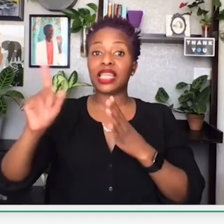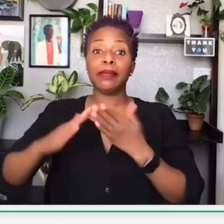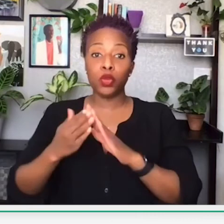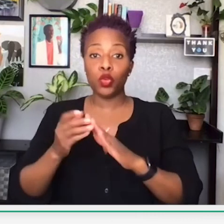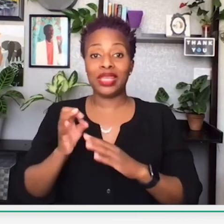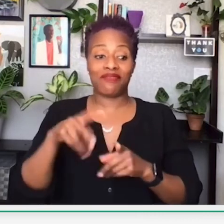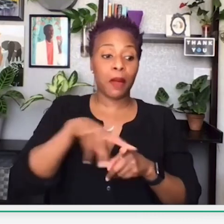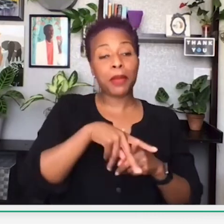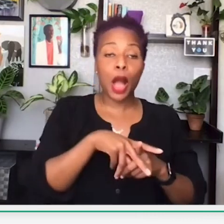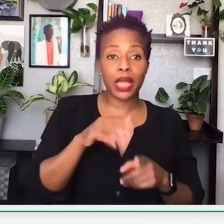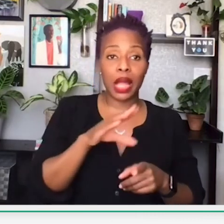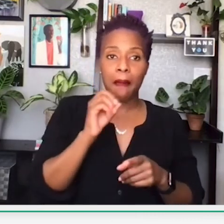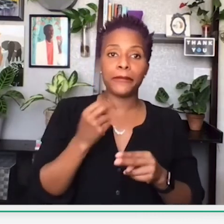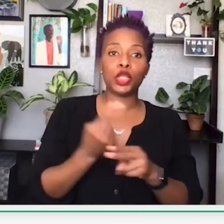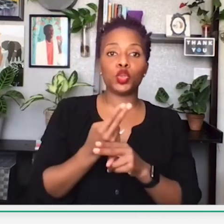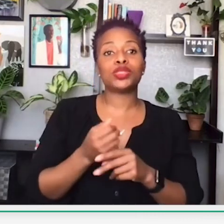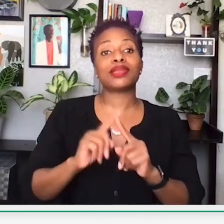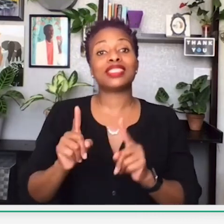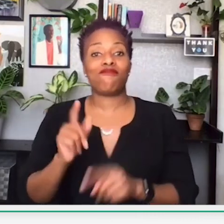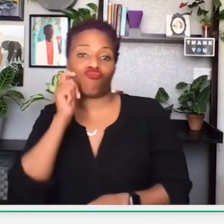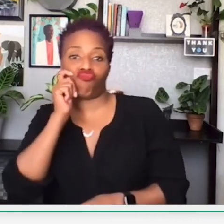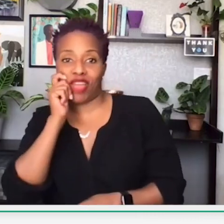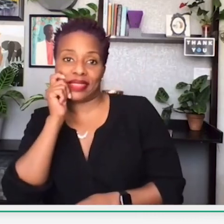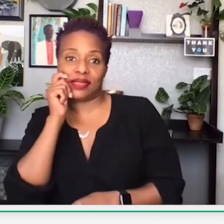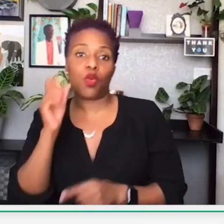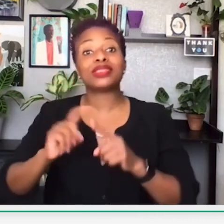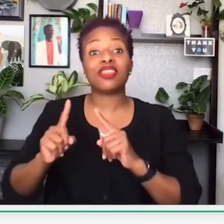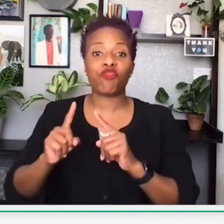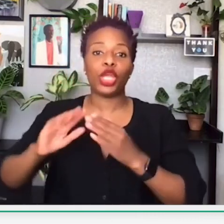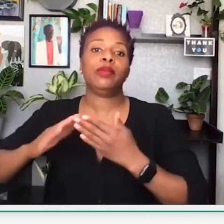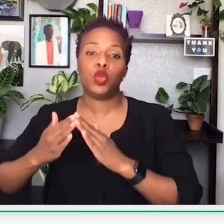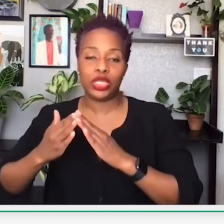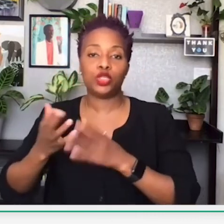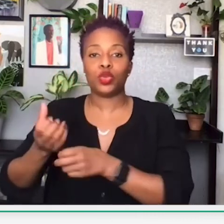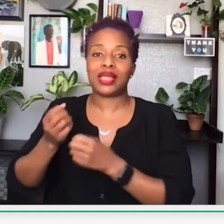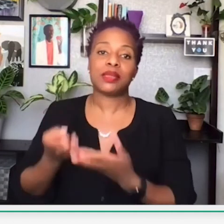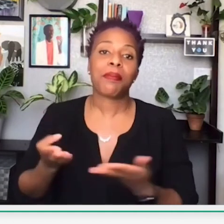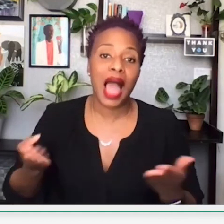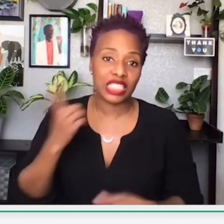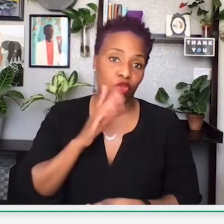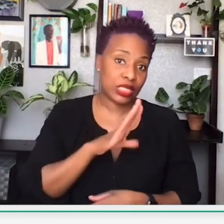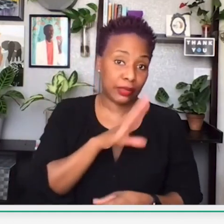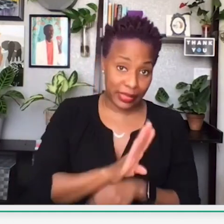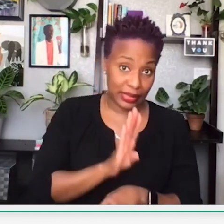business, that eventually escapes and leaves to a different race that owns that establishment.